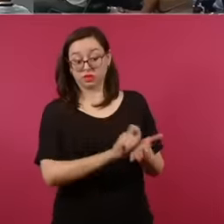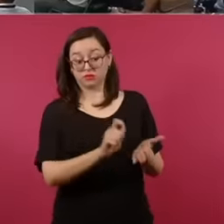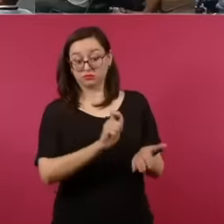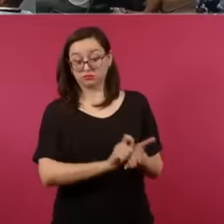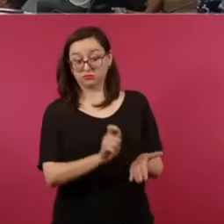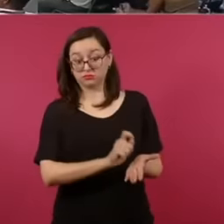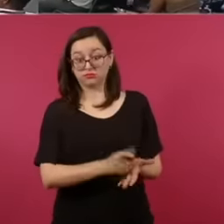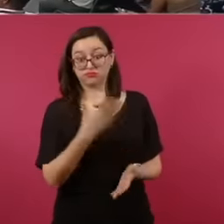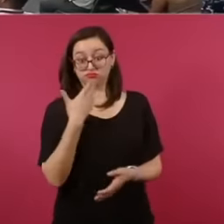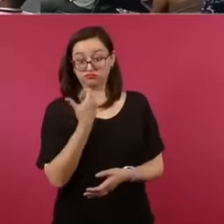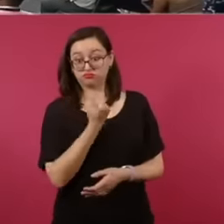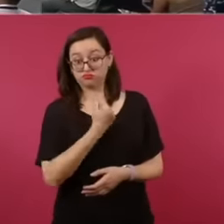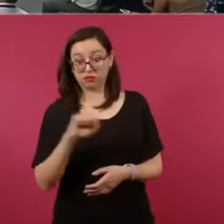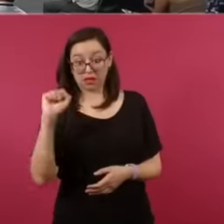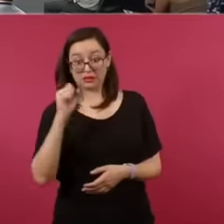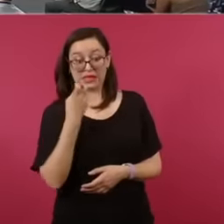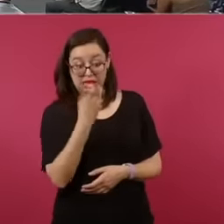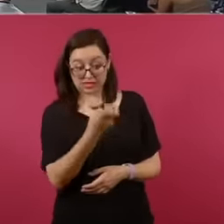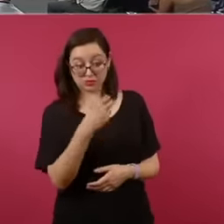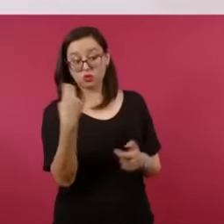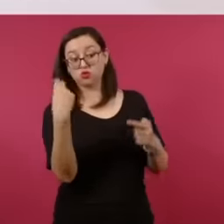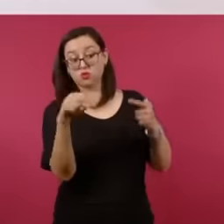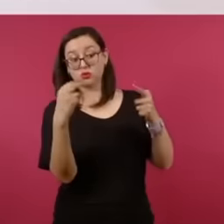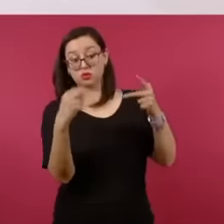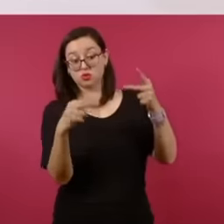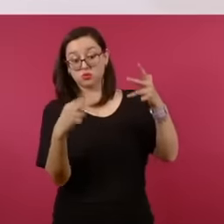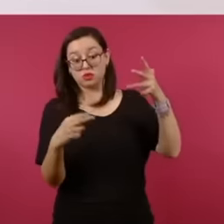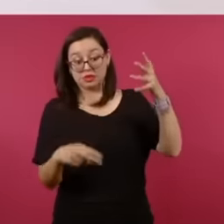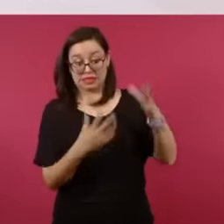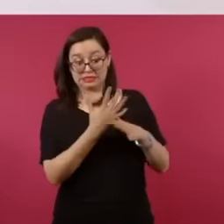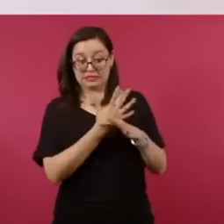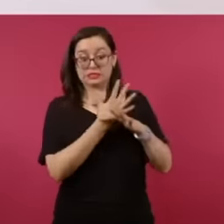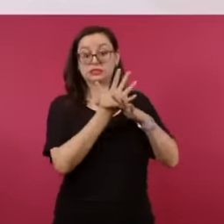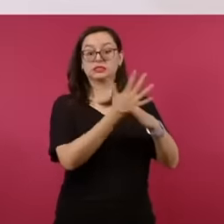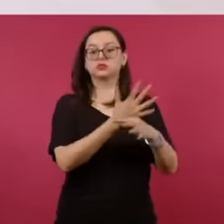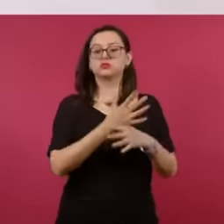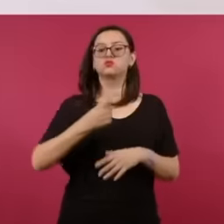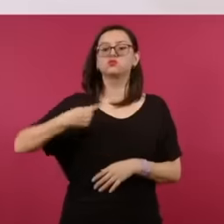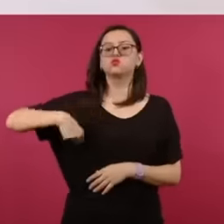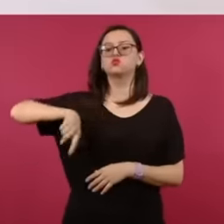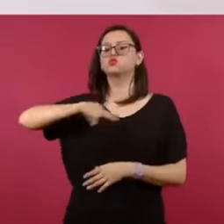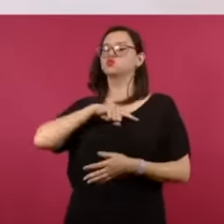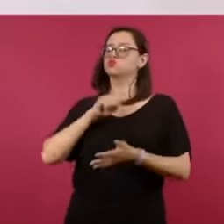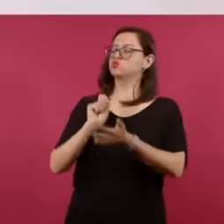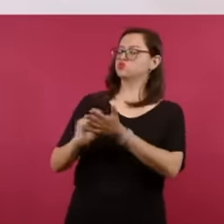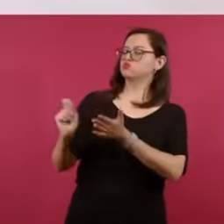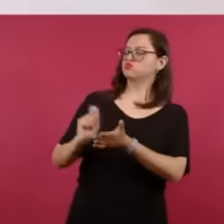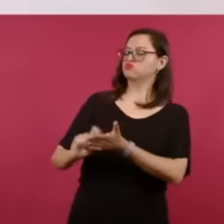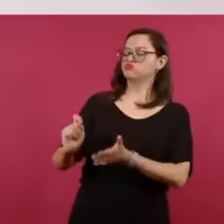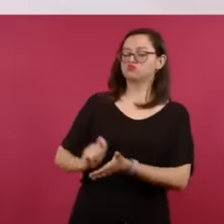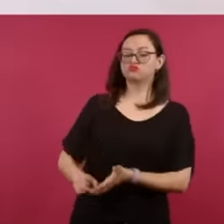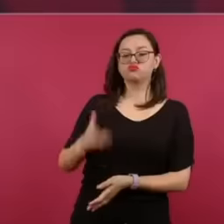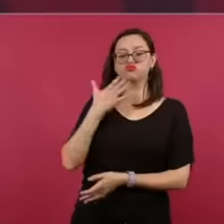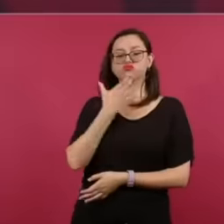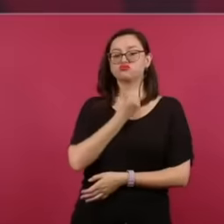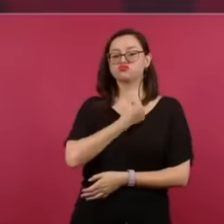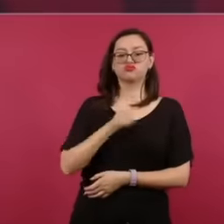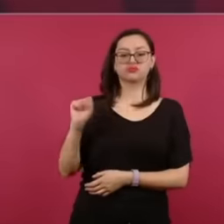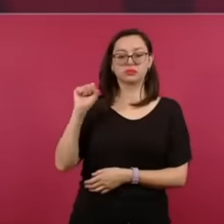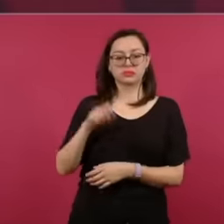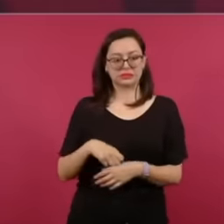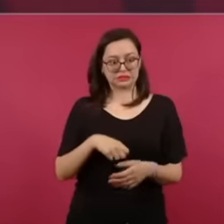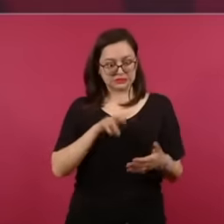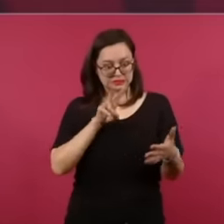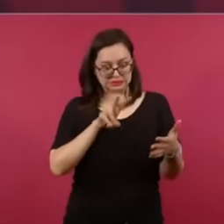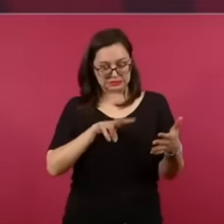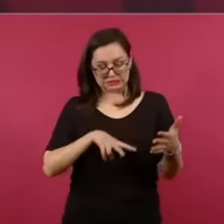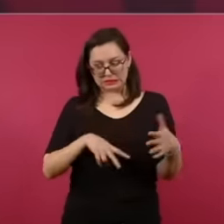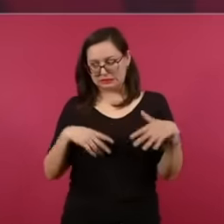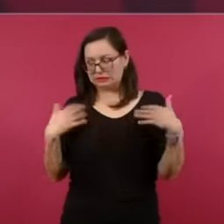not the one I want these are our pens and yet I respect